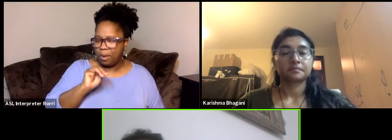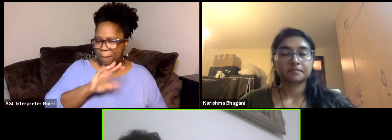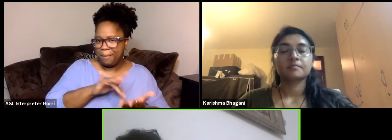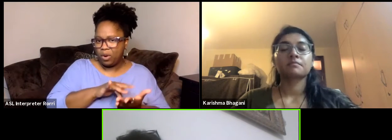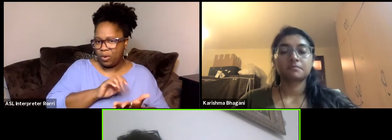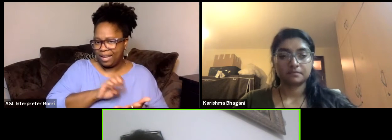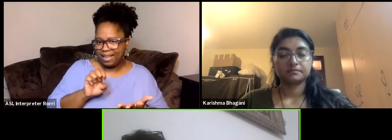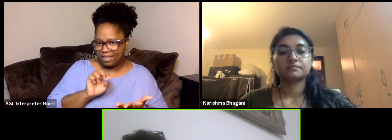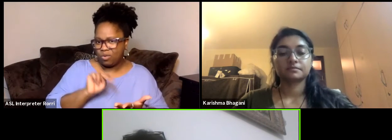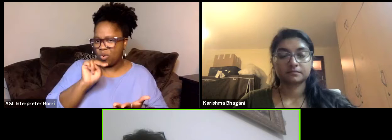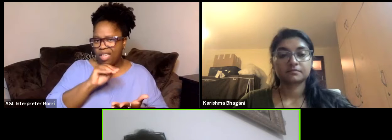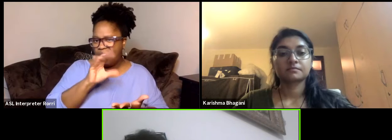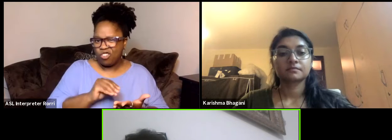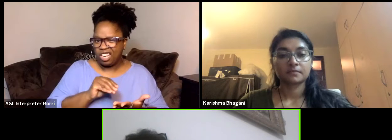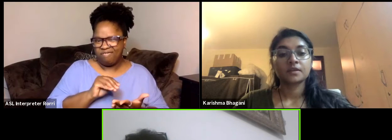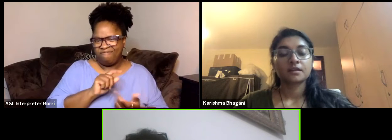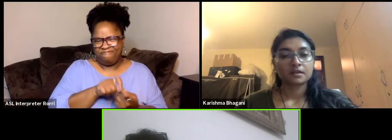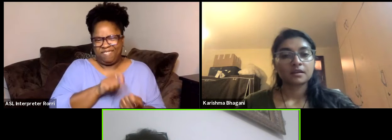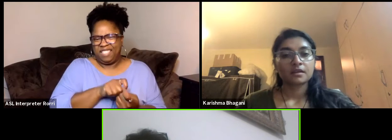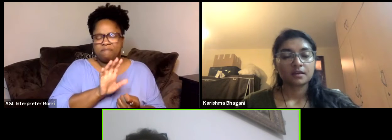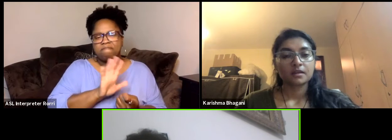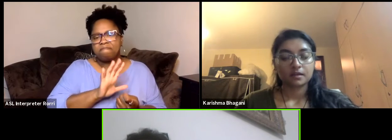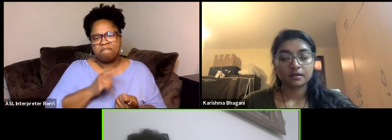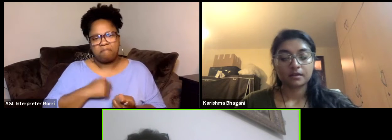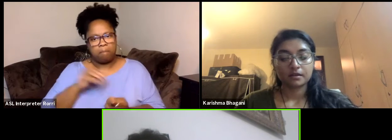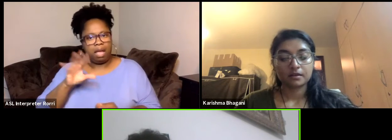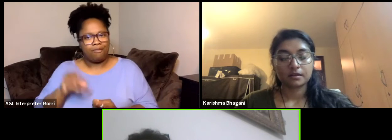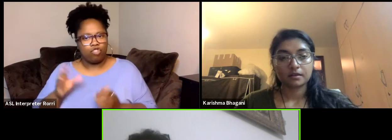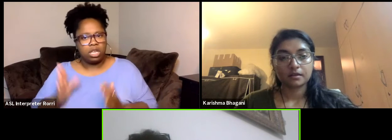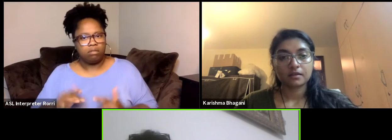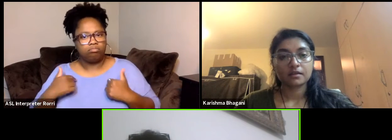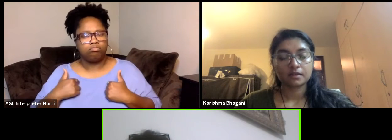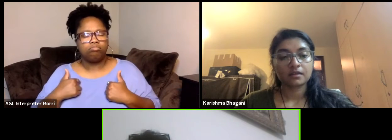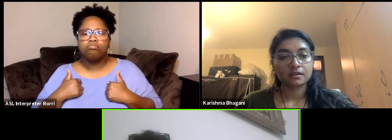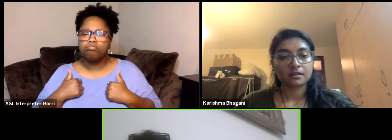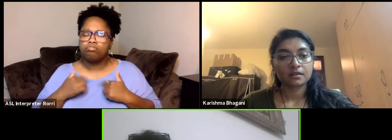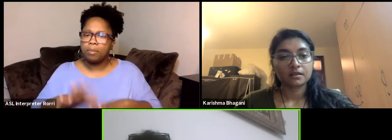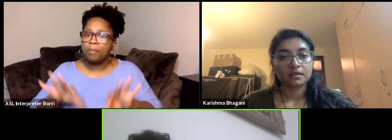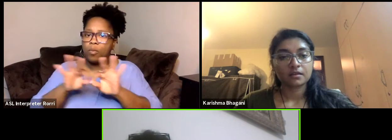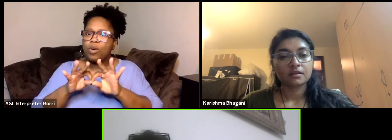those stories, I think that's one thing important that we are responsible for.